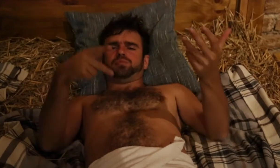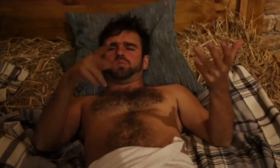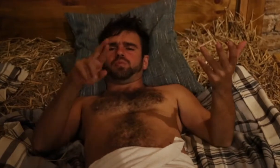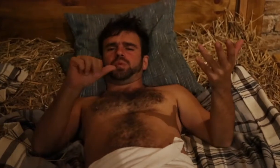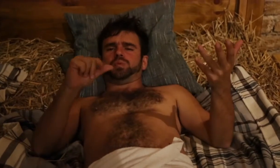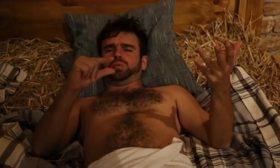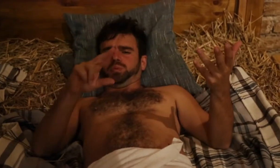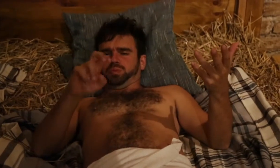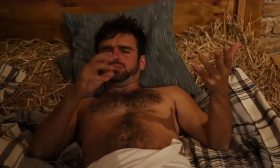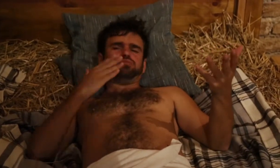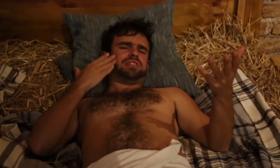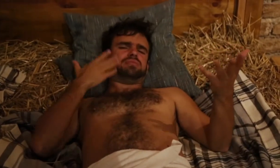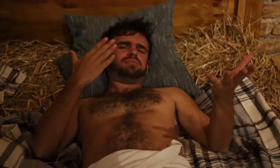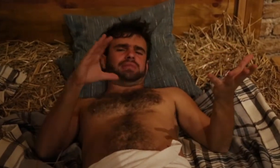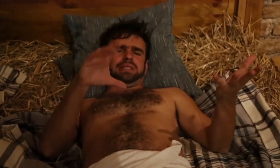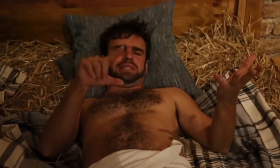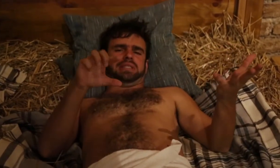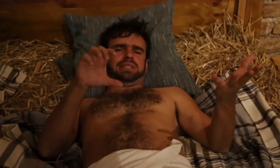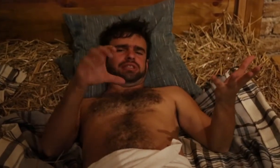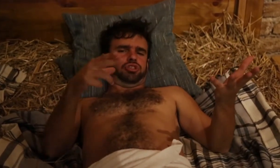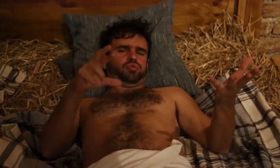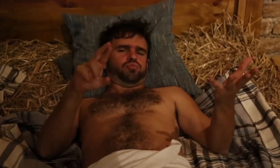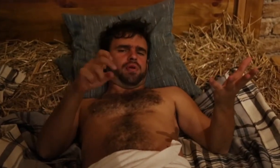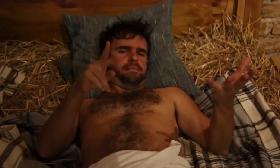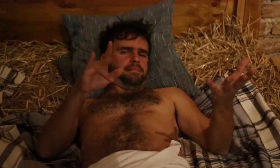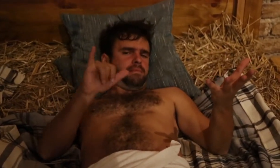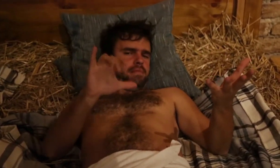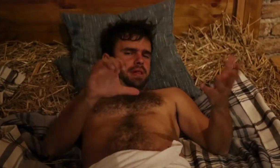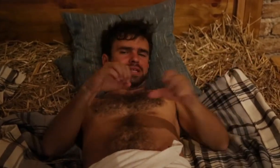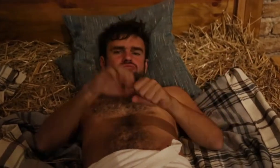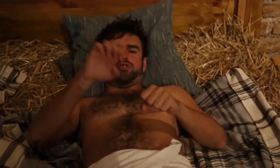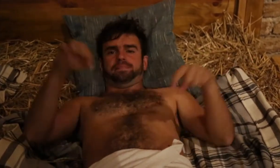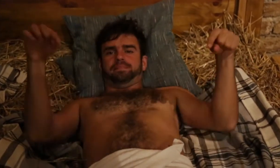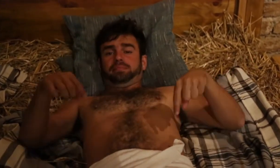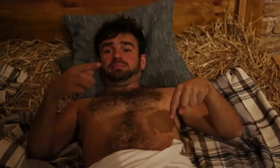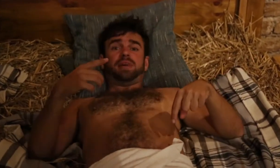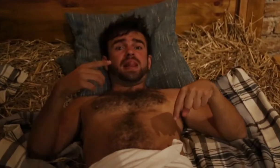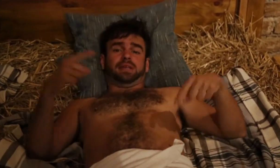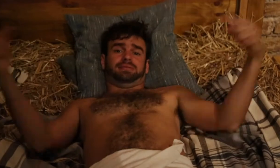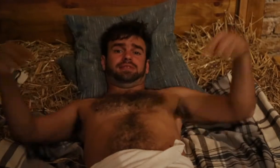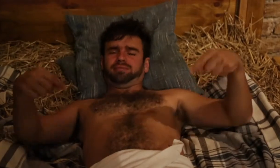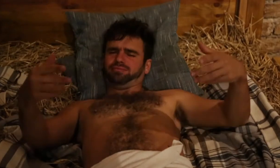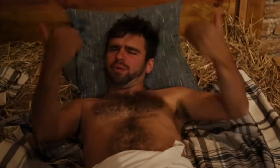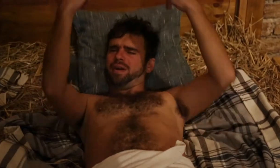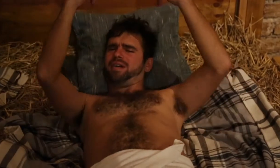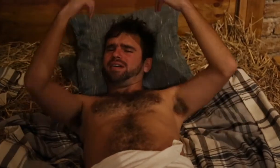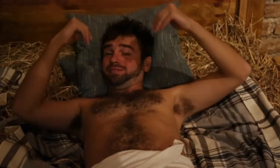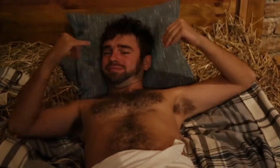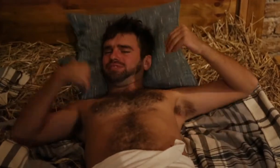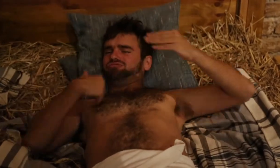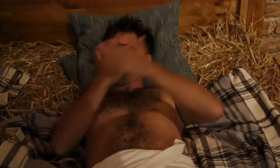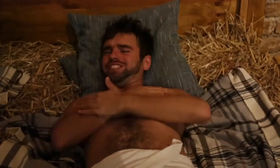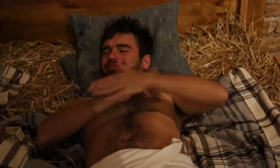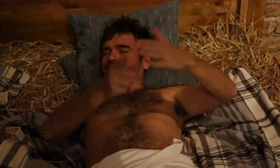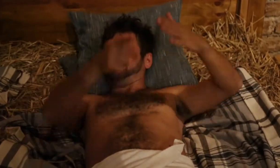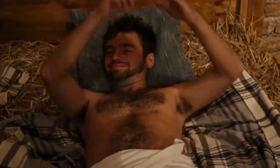Be sure to visit Prague, Czech Republic. Come over here whenever you can! Now, I am going to rest a bit!